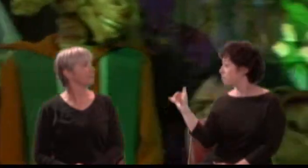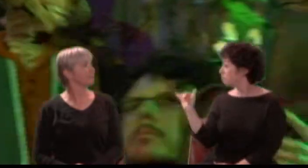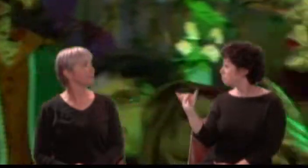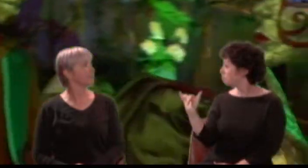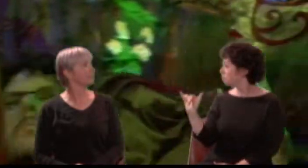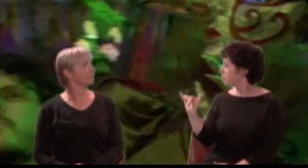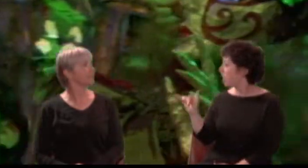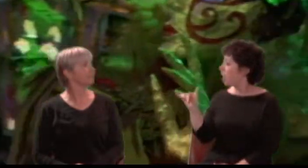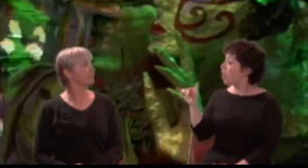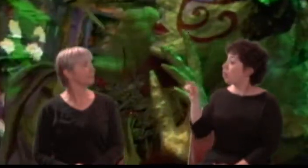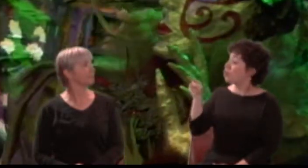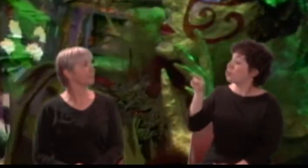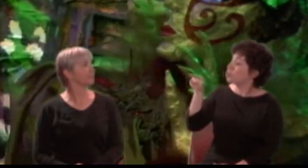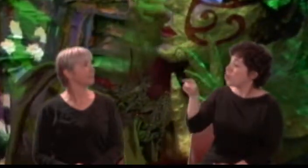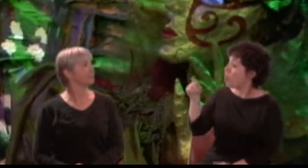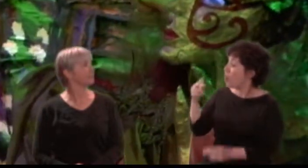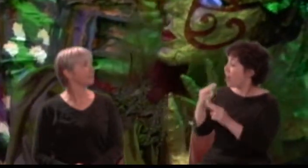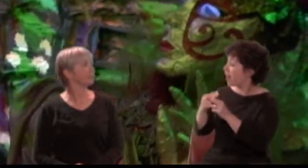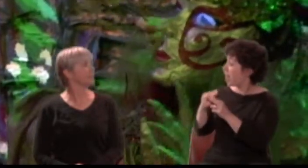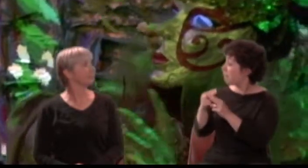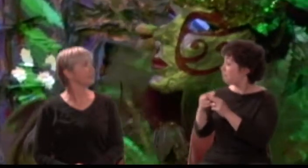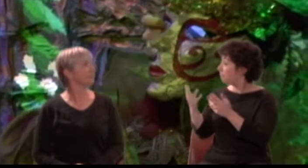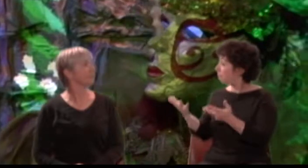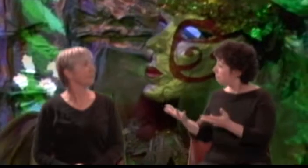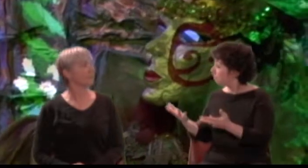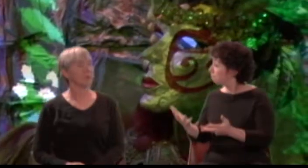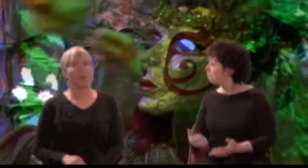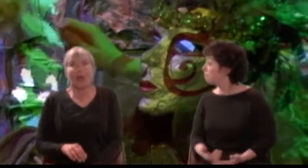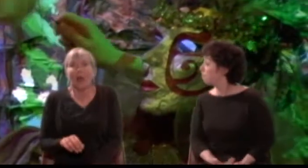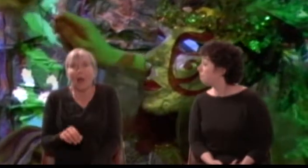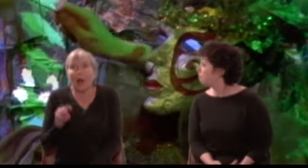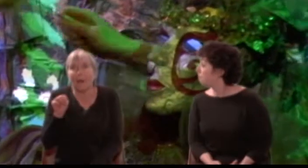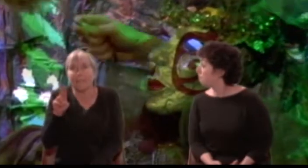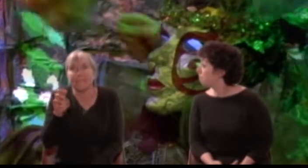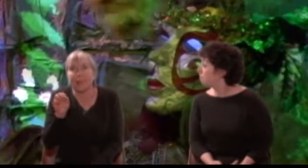Your name, I beseech you, sir? Mustardseed: Mustardseed.